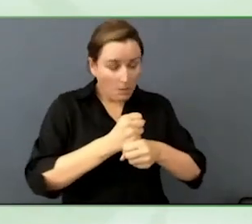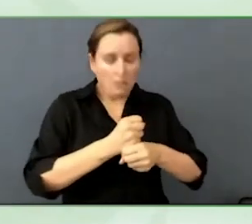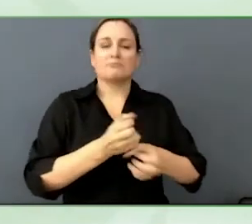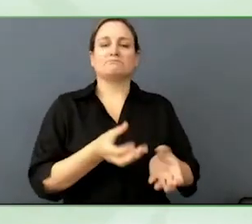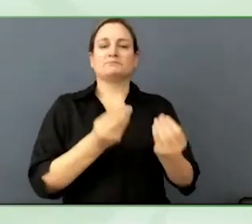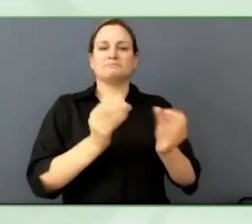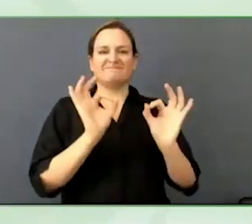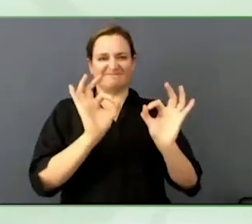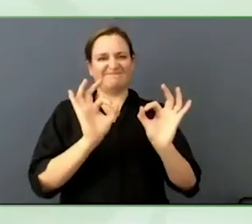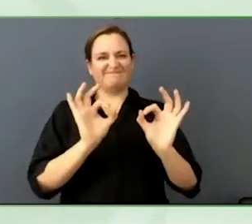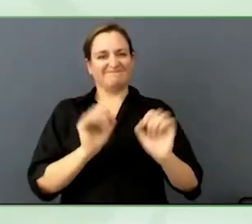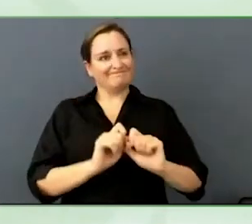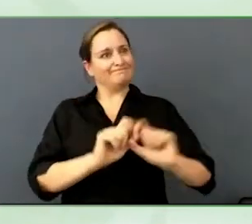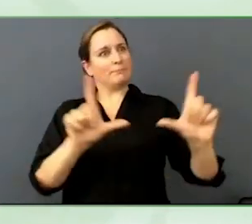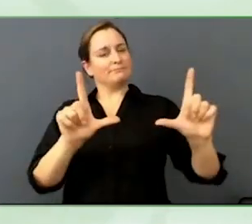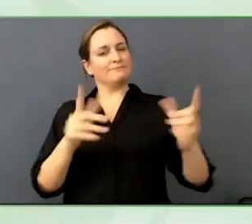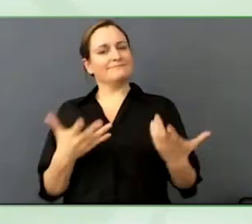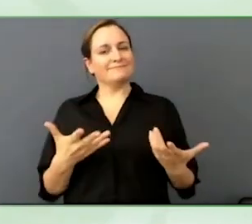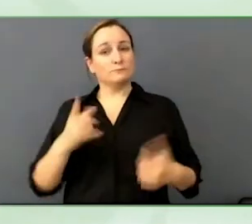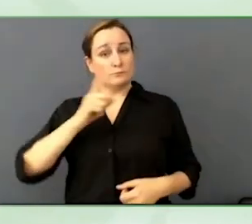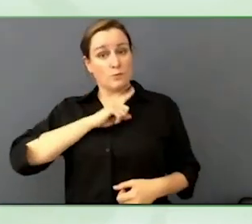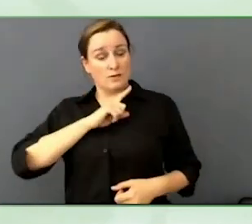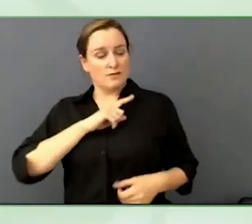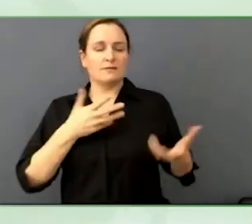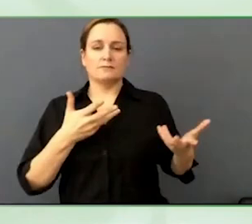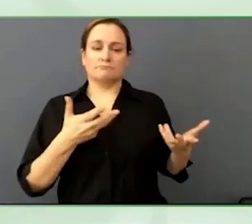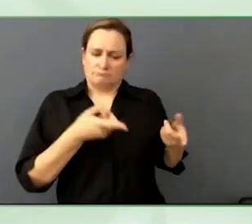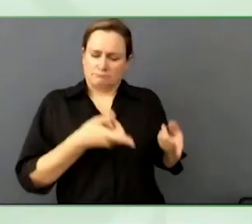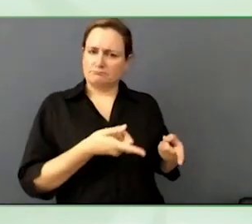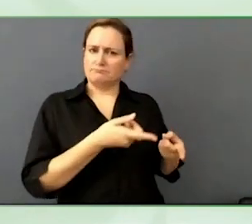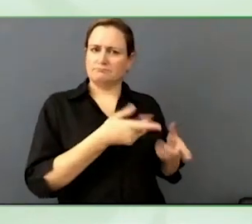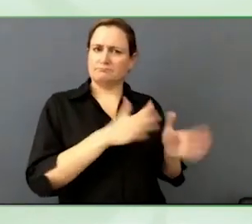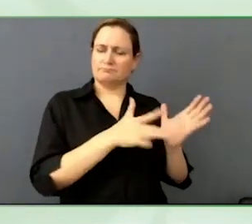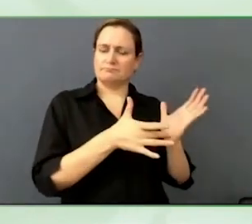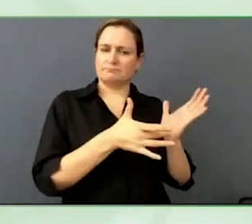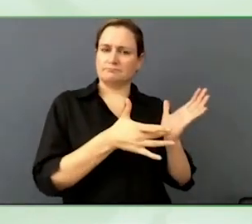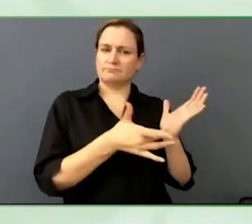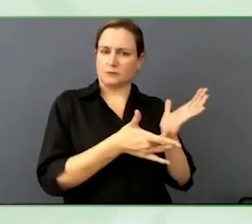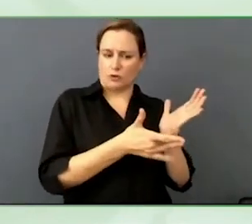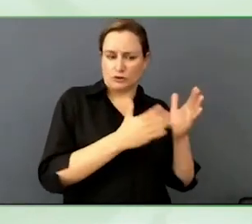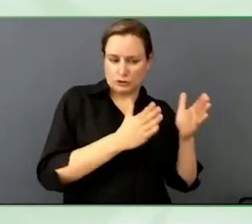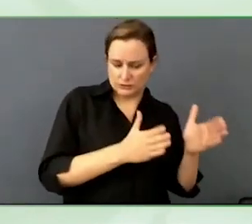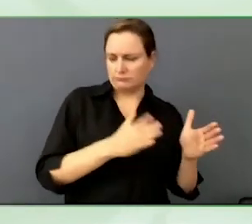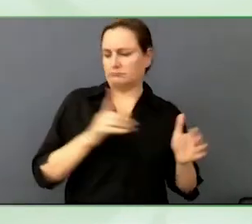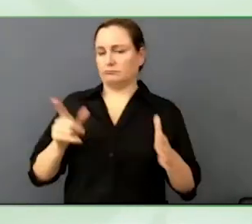I think it is a very telling, especially for a platform like